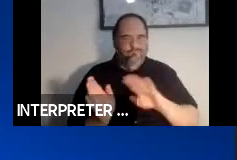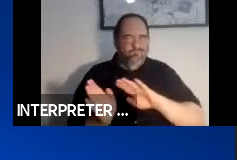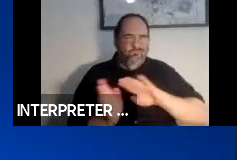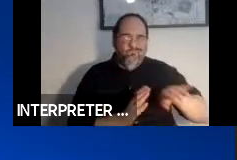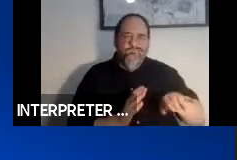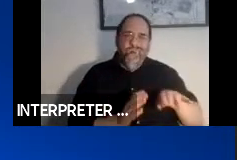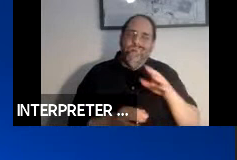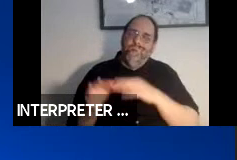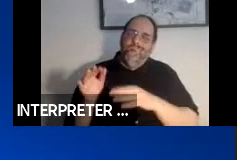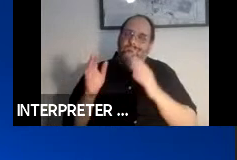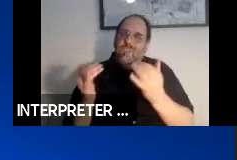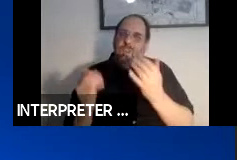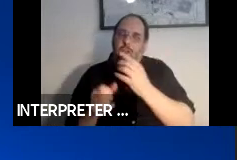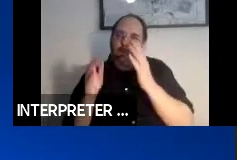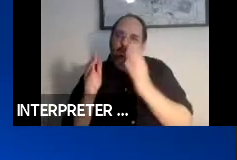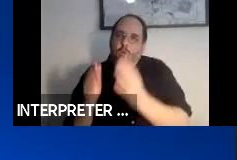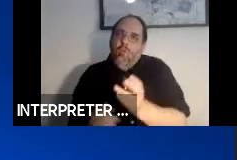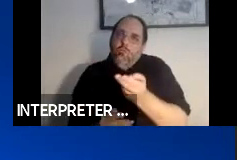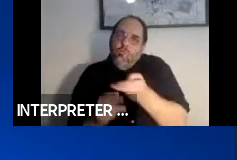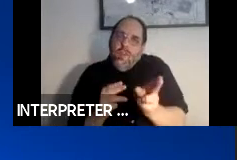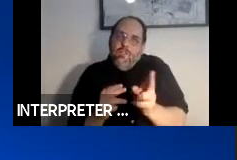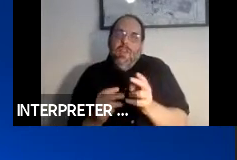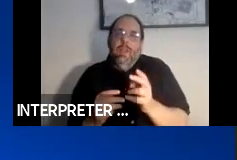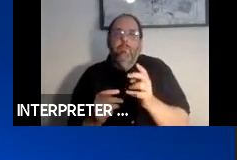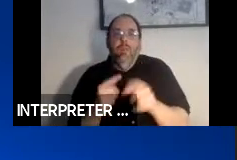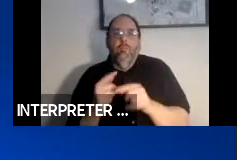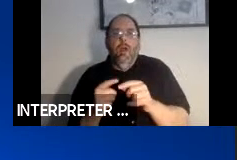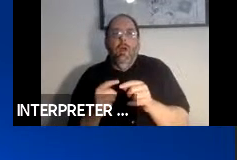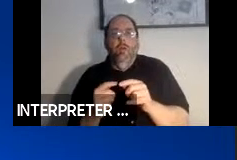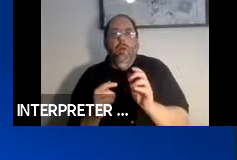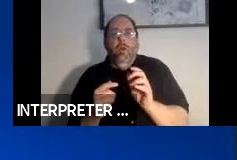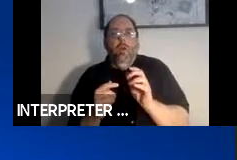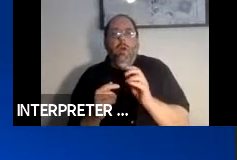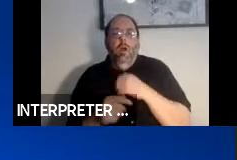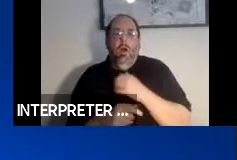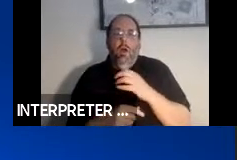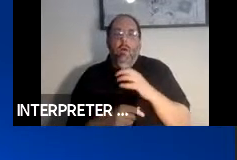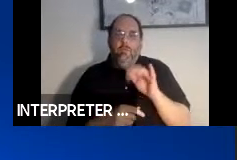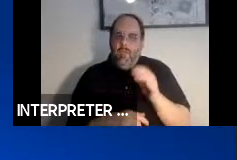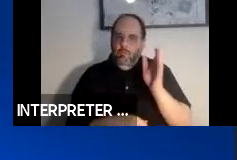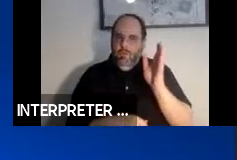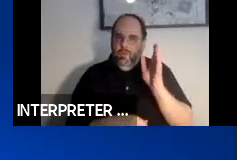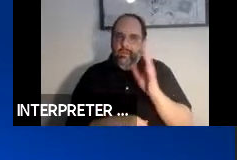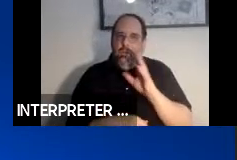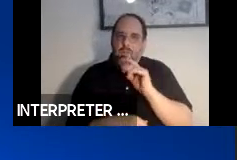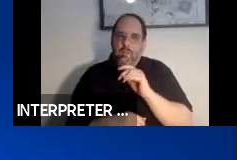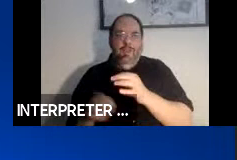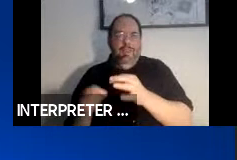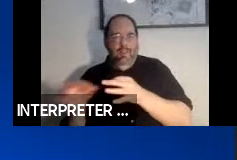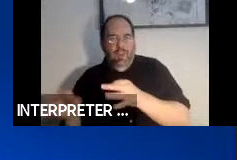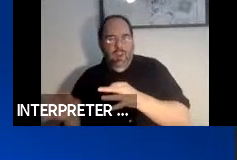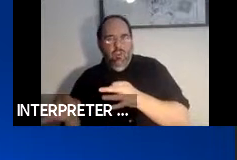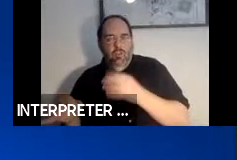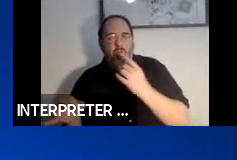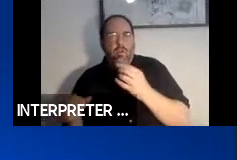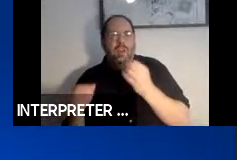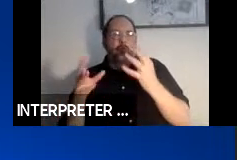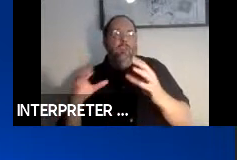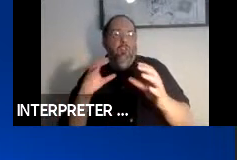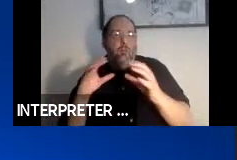for today for just two minutes here is on four slides from that presentation. When we talk about the definition for information communication technology